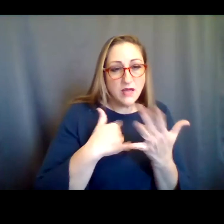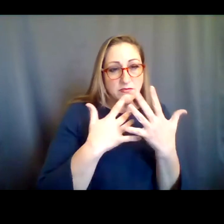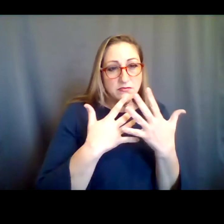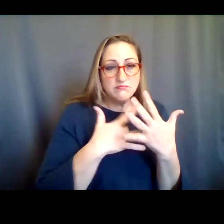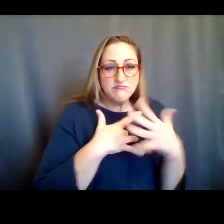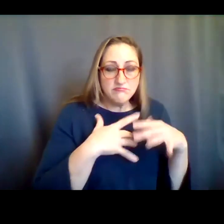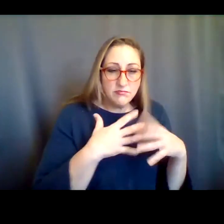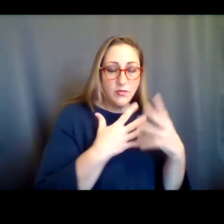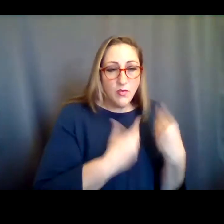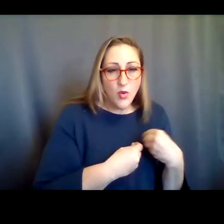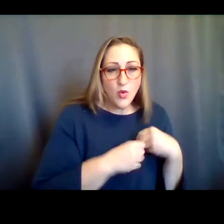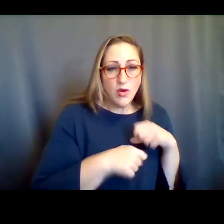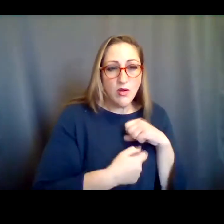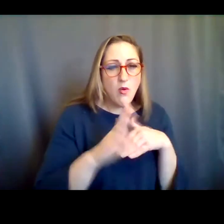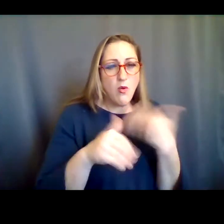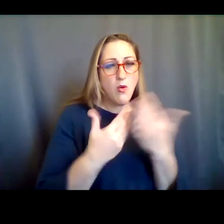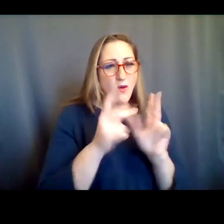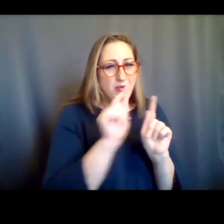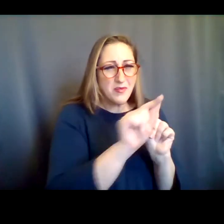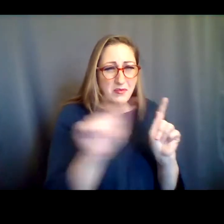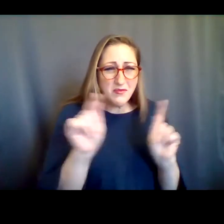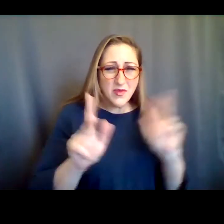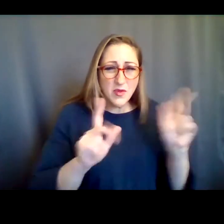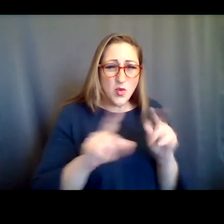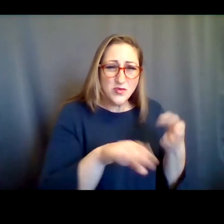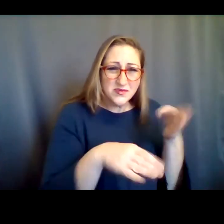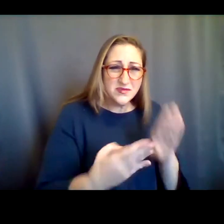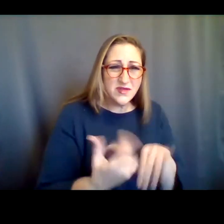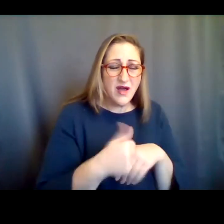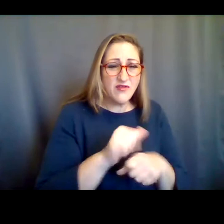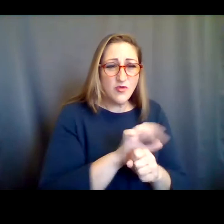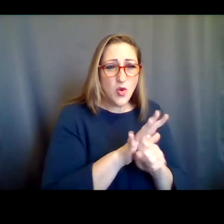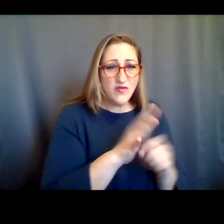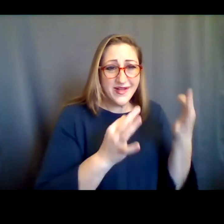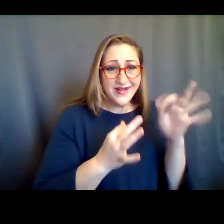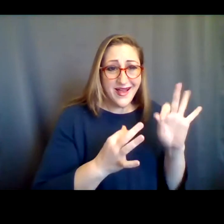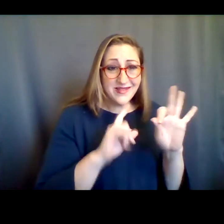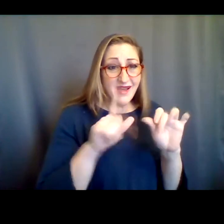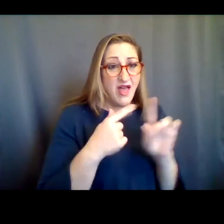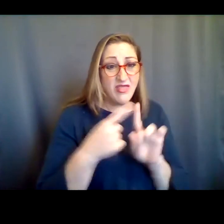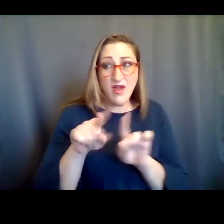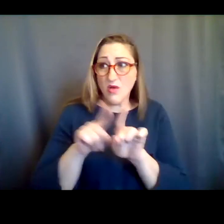people whose lives have been lost to COVID-19 and those whose lives have been taken by the actions of white people,